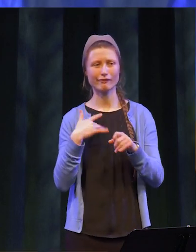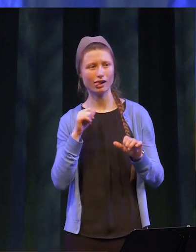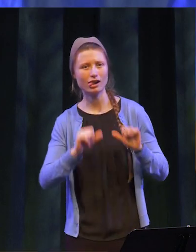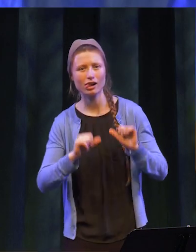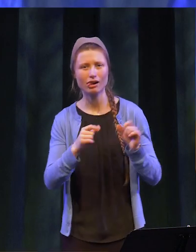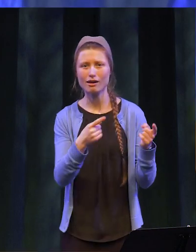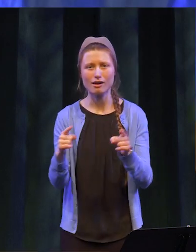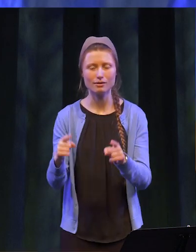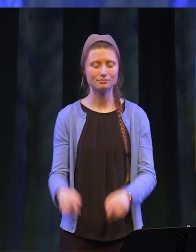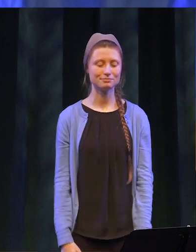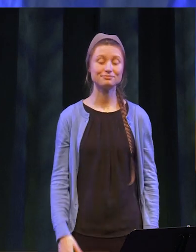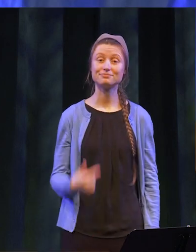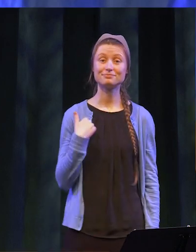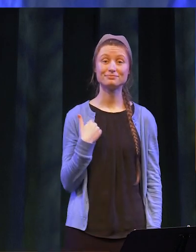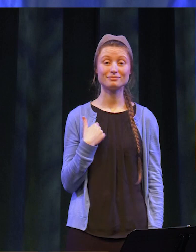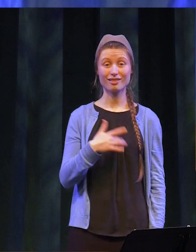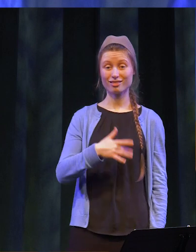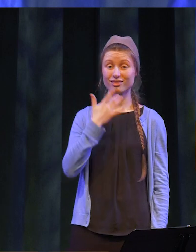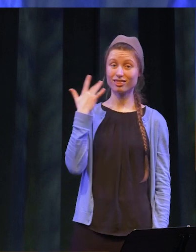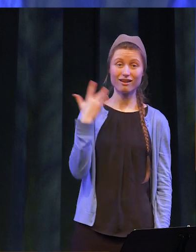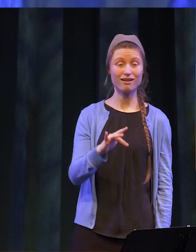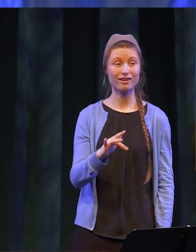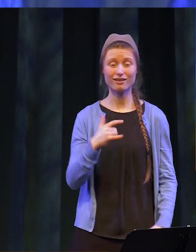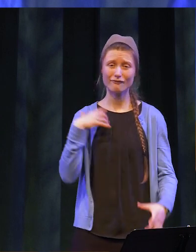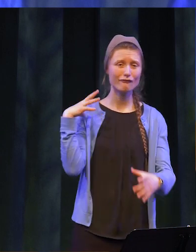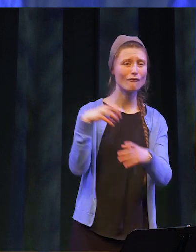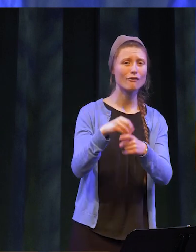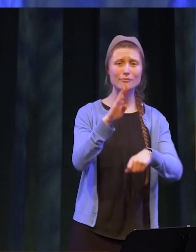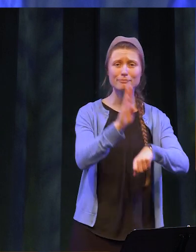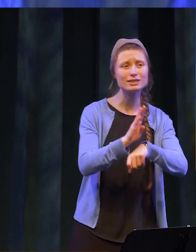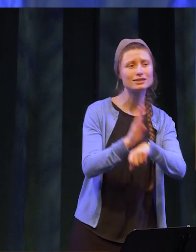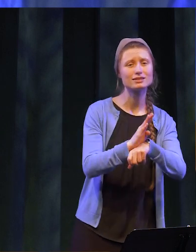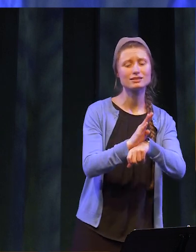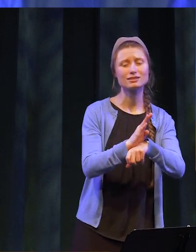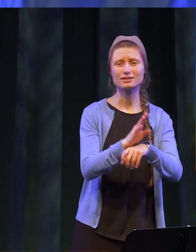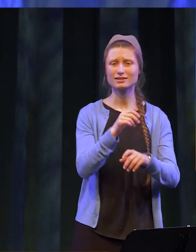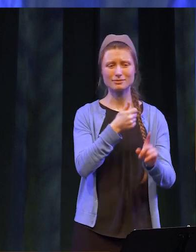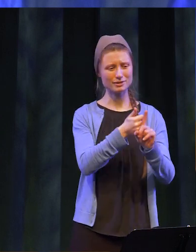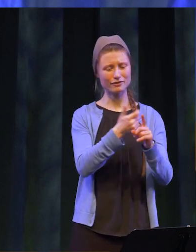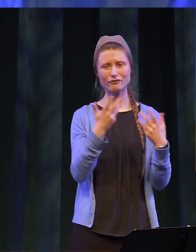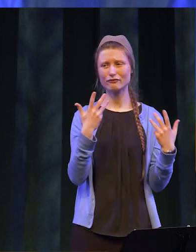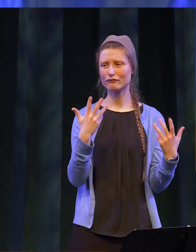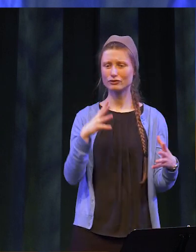I have been fortunate to have been involved in businesses that have touched all four counties